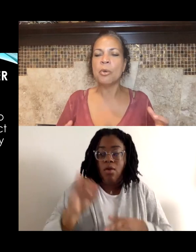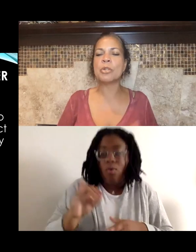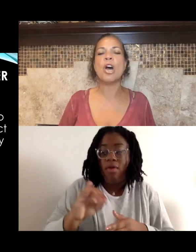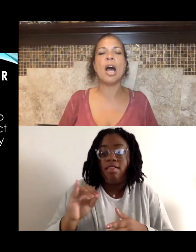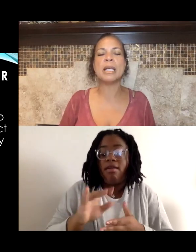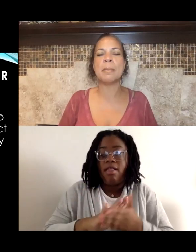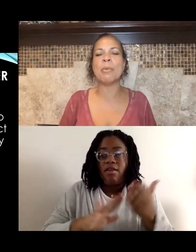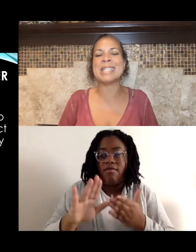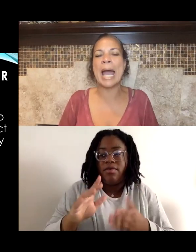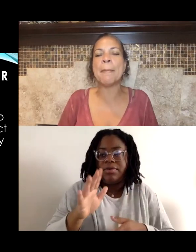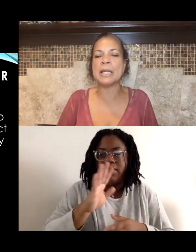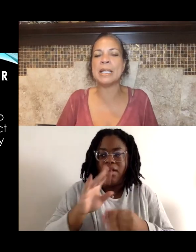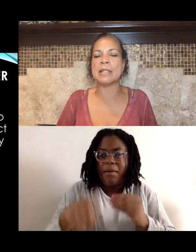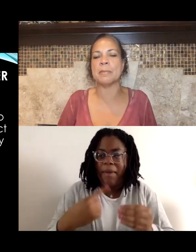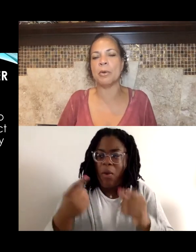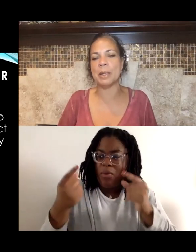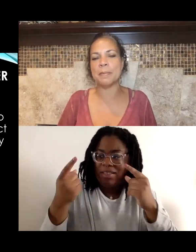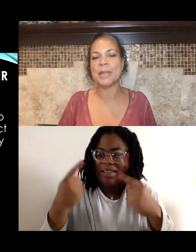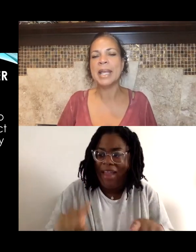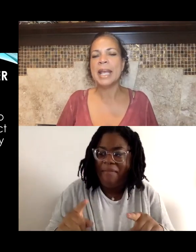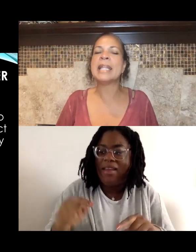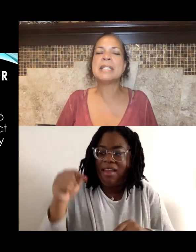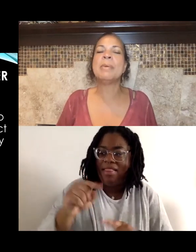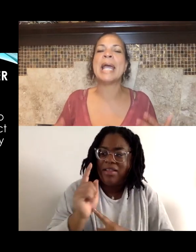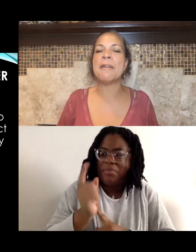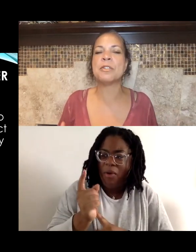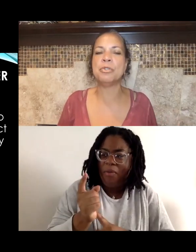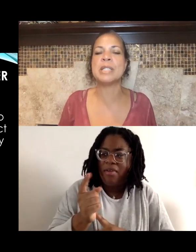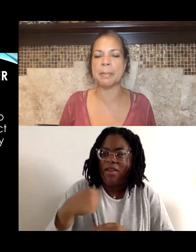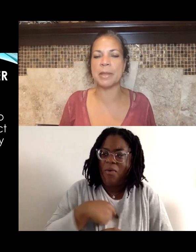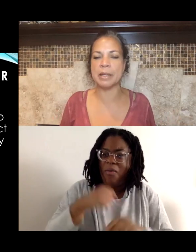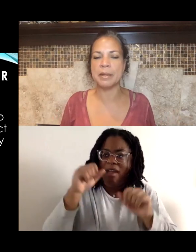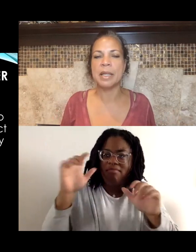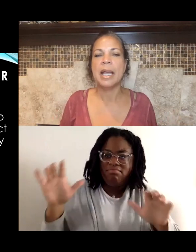who are talking about what's happening in this moment. And they say, "We have to do something."